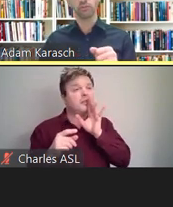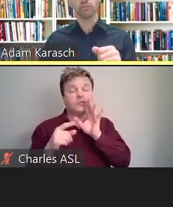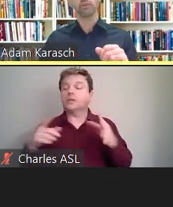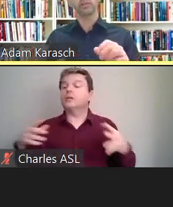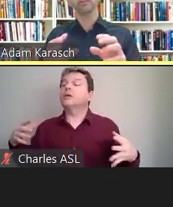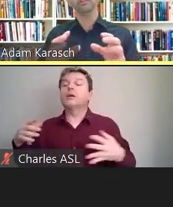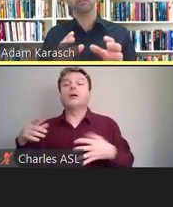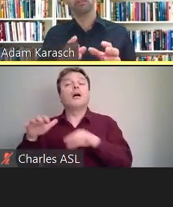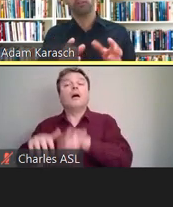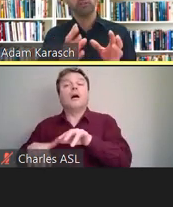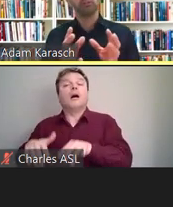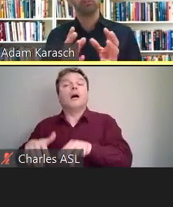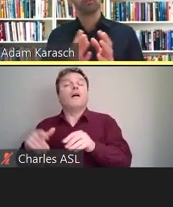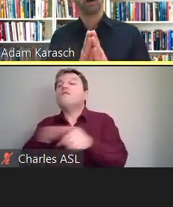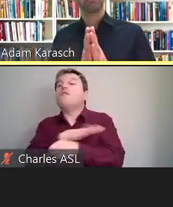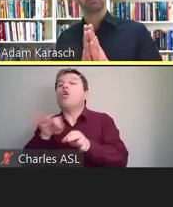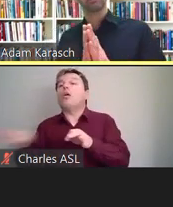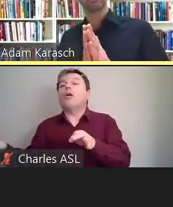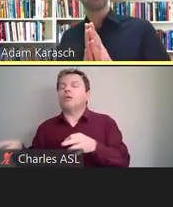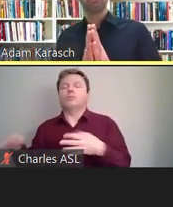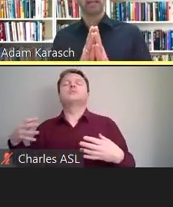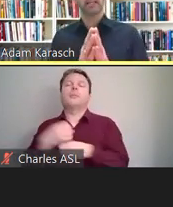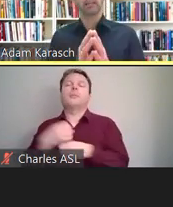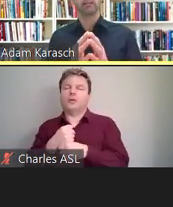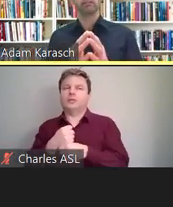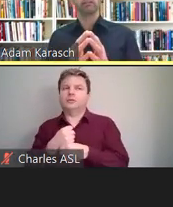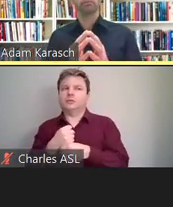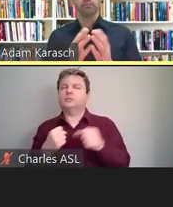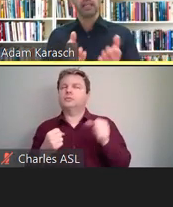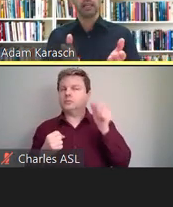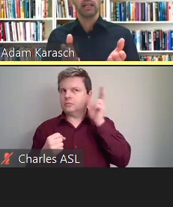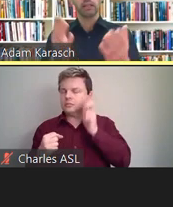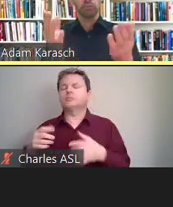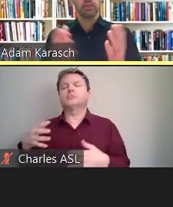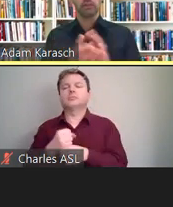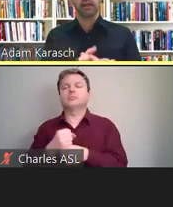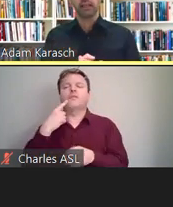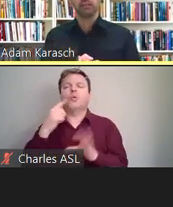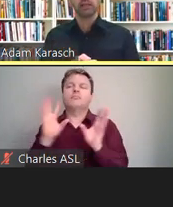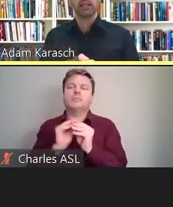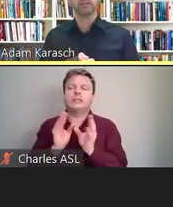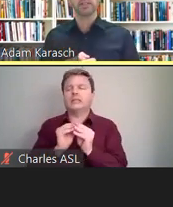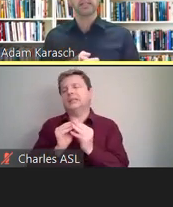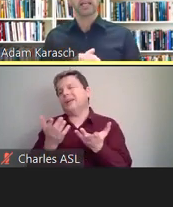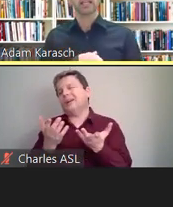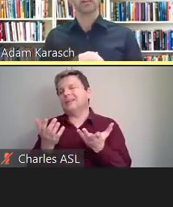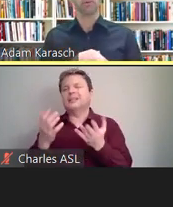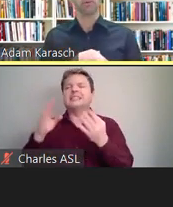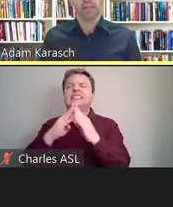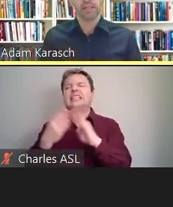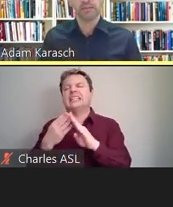So this service is most often provided for meetings like municipality meetings, and appointments,